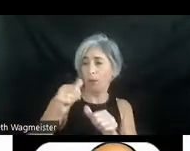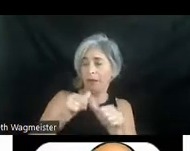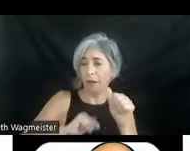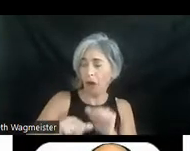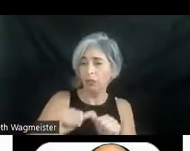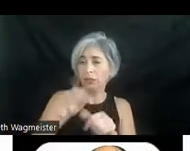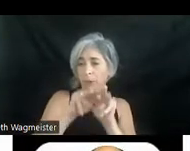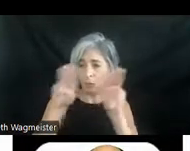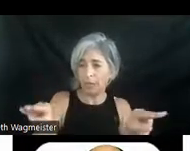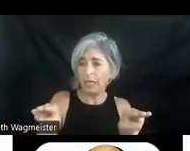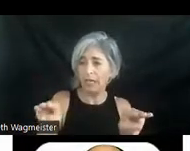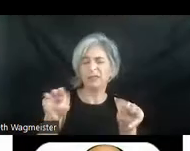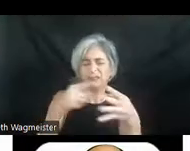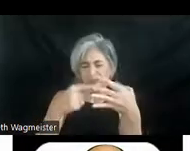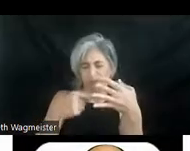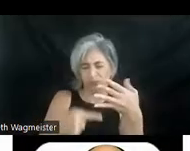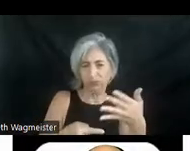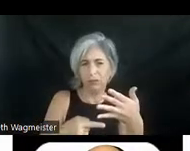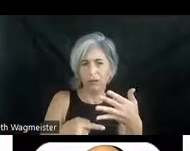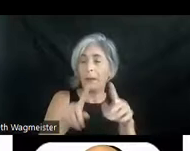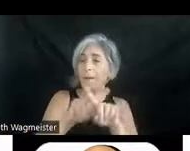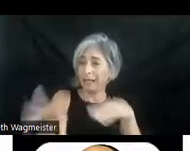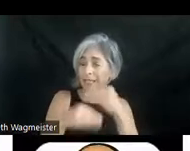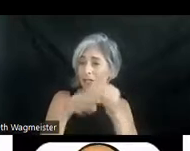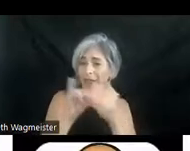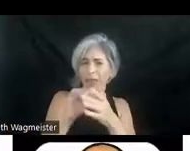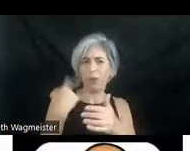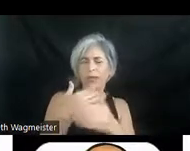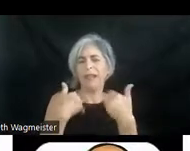your state, et cetera, et cetera. But in addition, to that we have all kinds of initiatives.